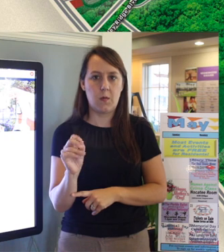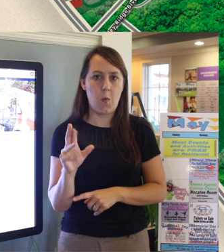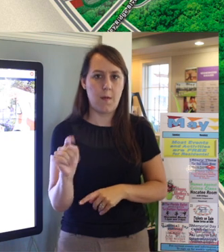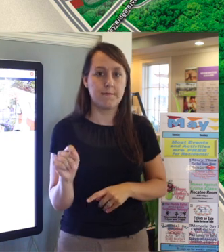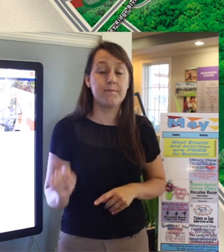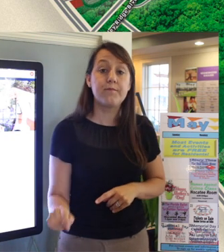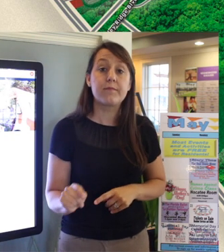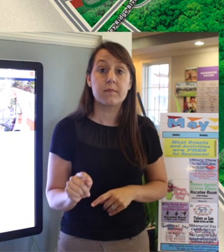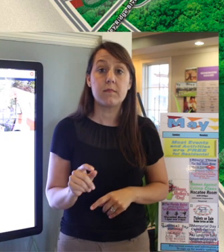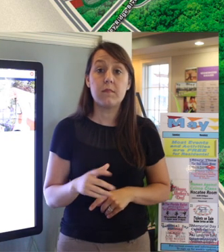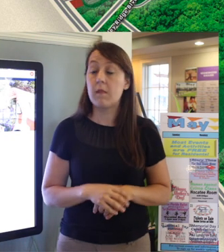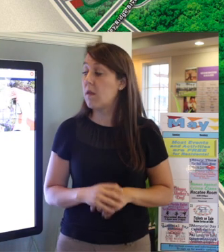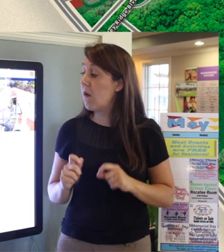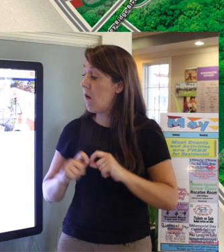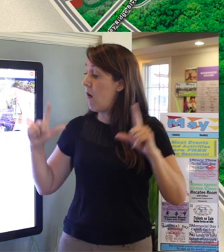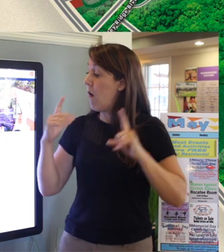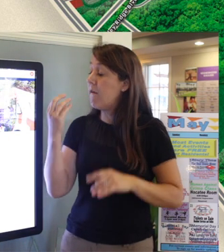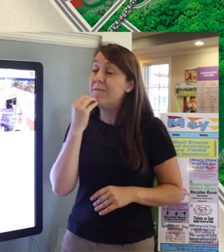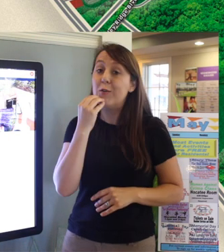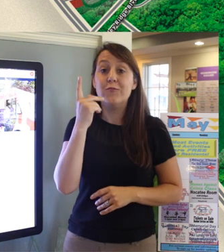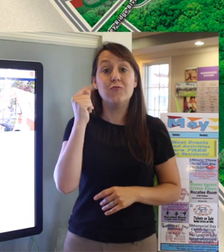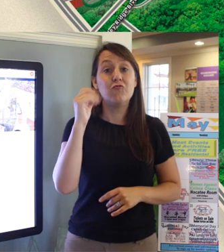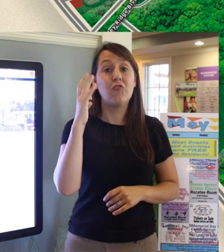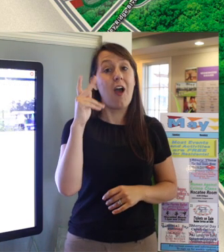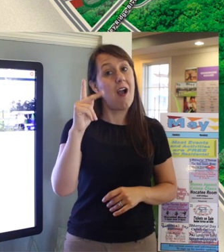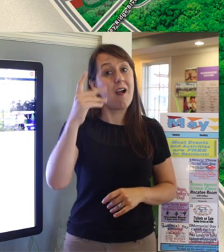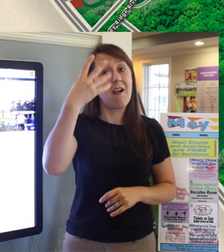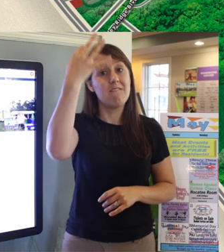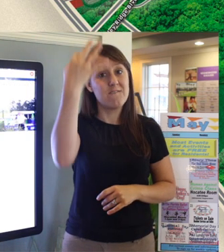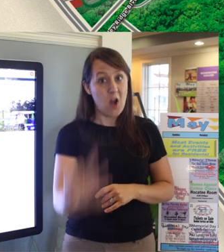Here's a shot of what Food Truck Friday looks like